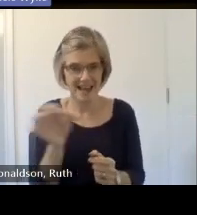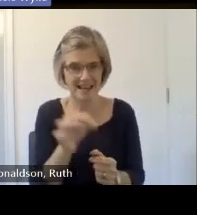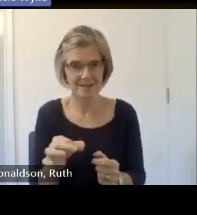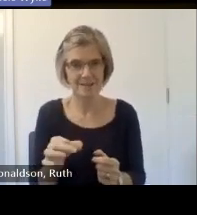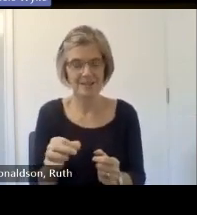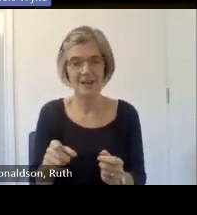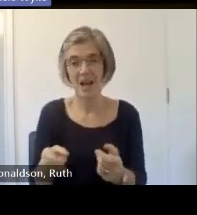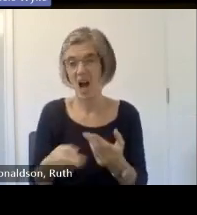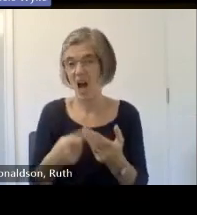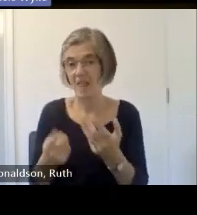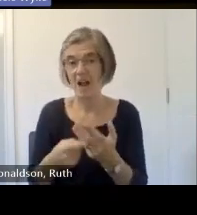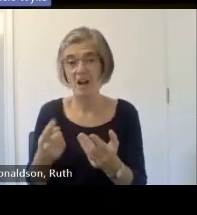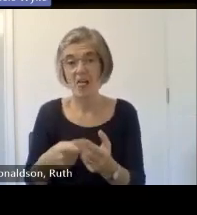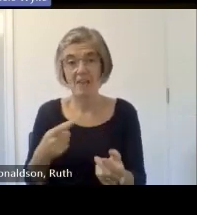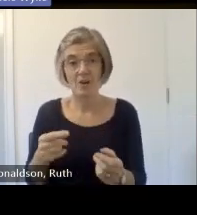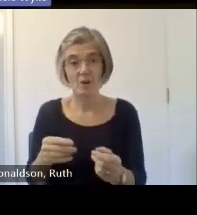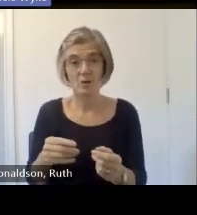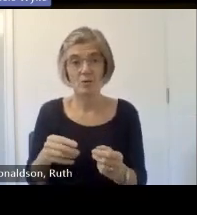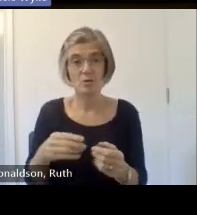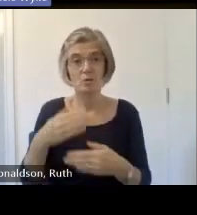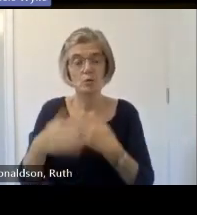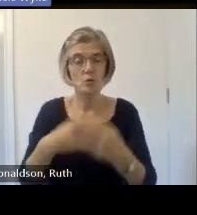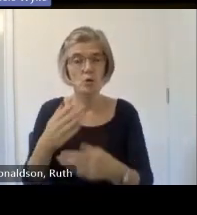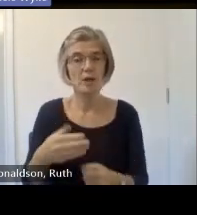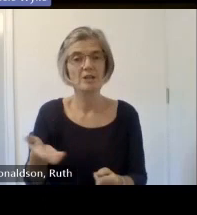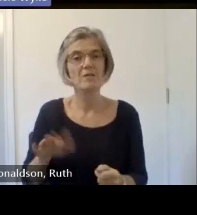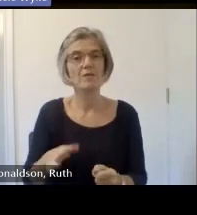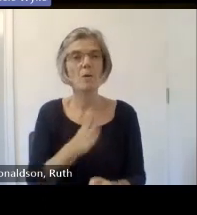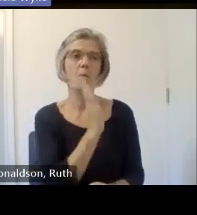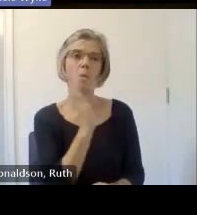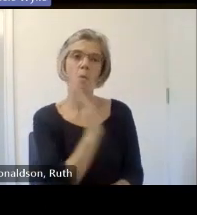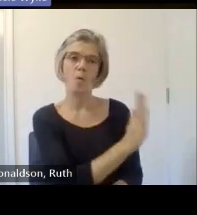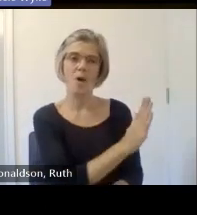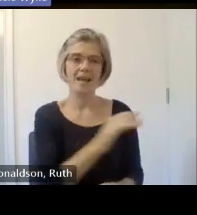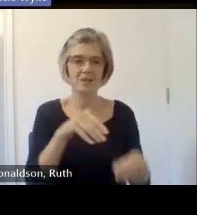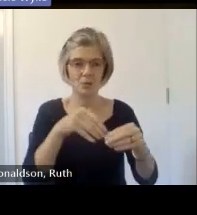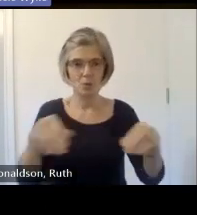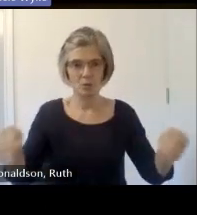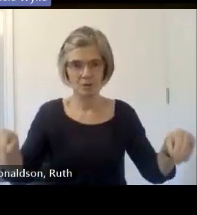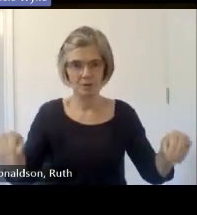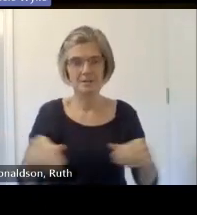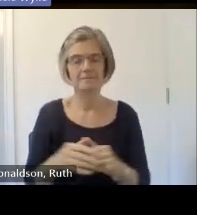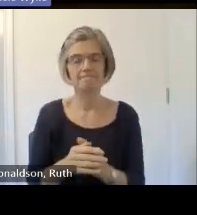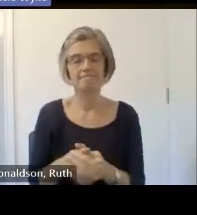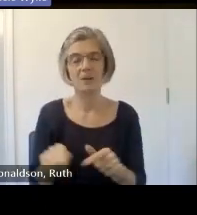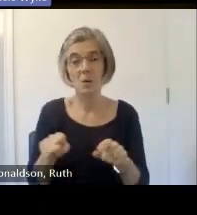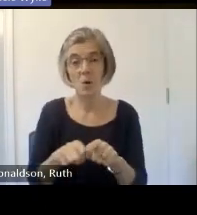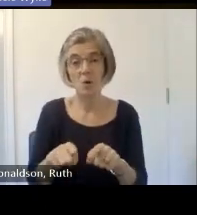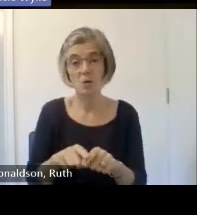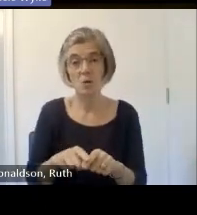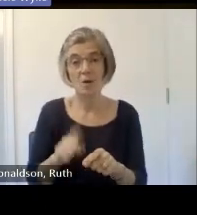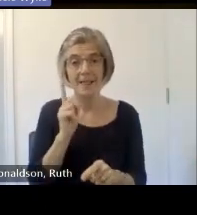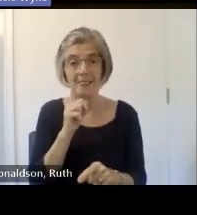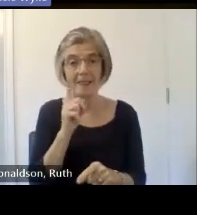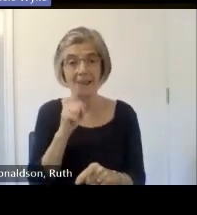West Coast we are also joined um by um Dr Katy Murray who is coming in from teams is a project